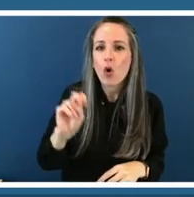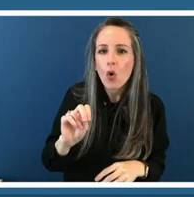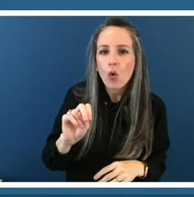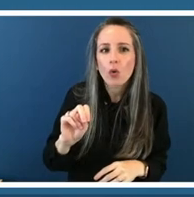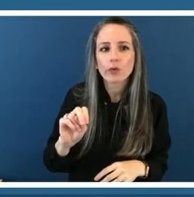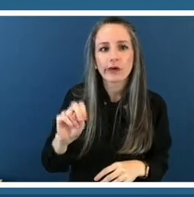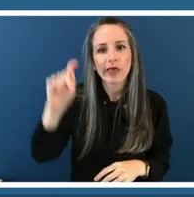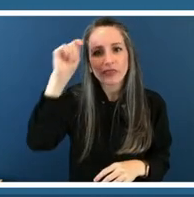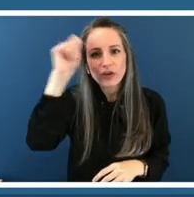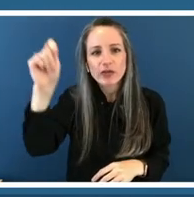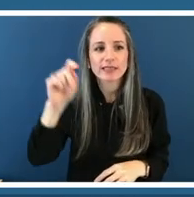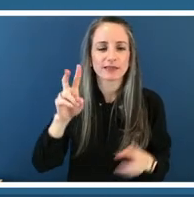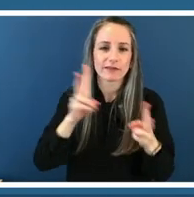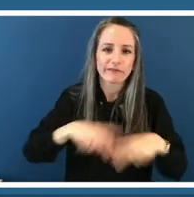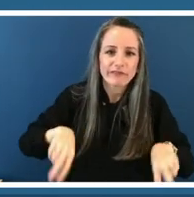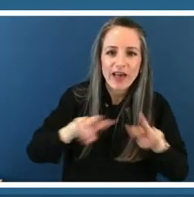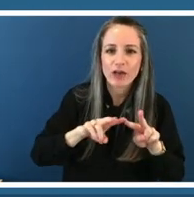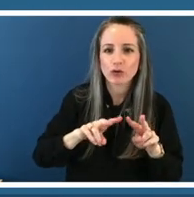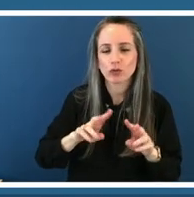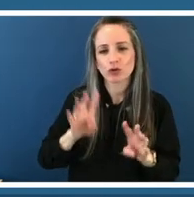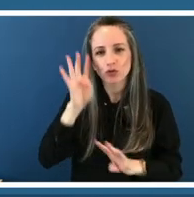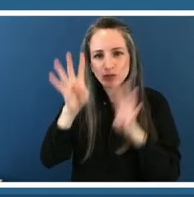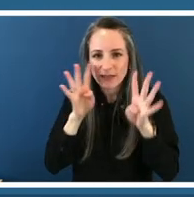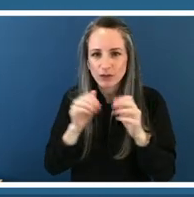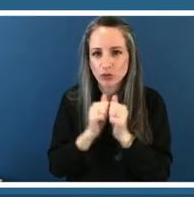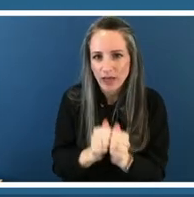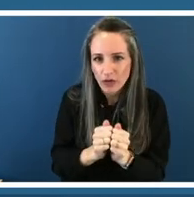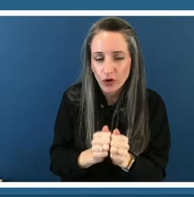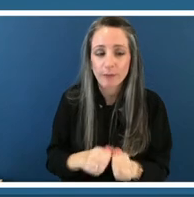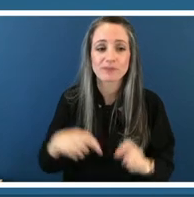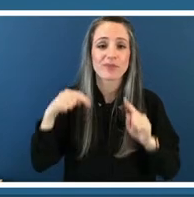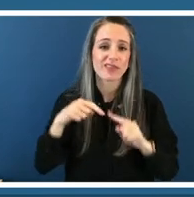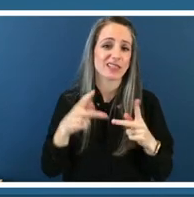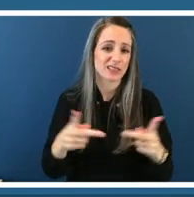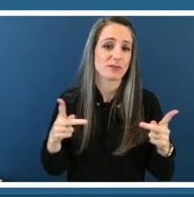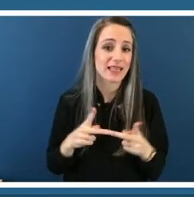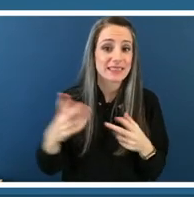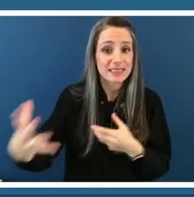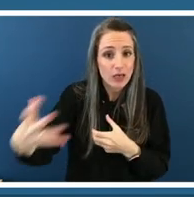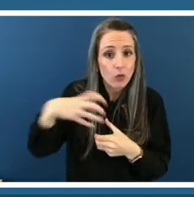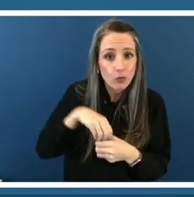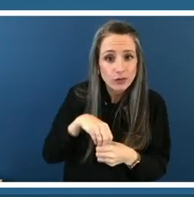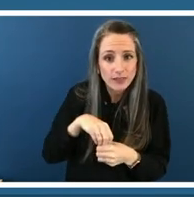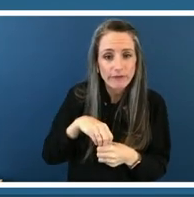radical space of inclusivity